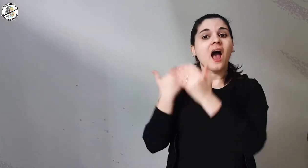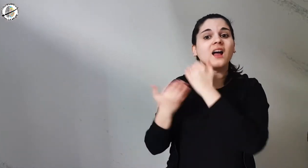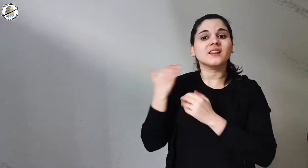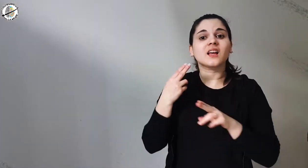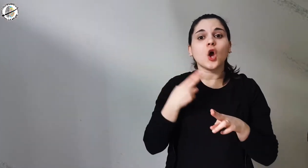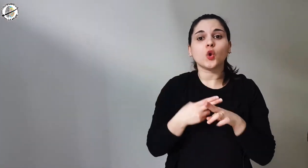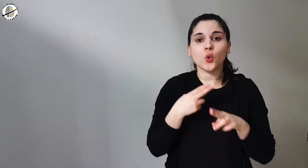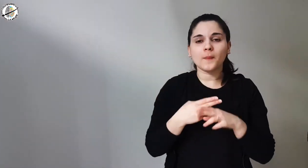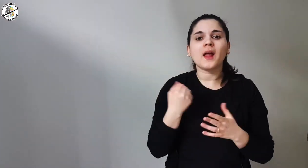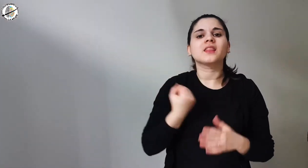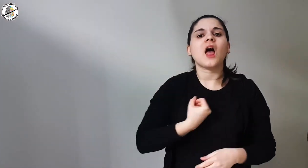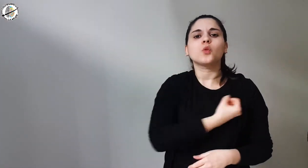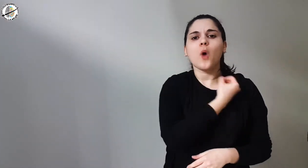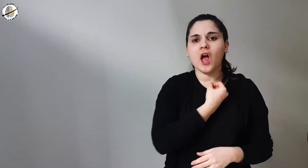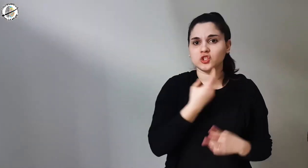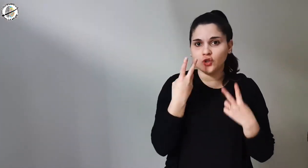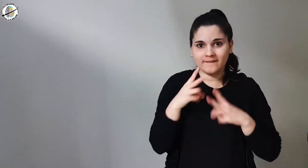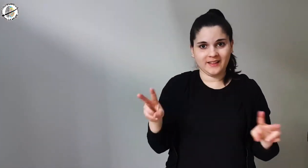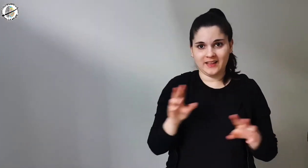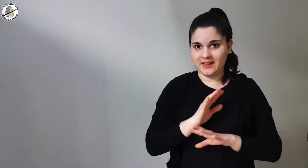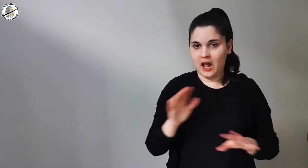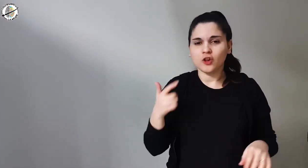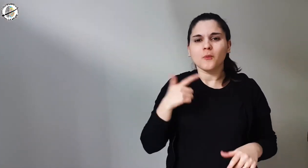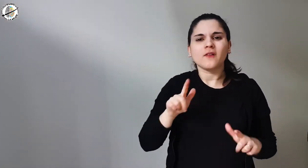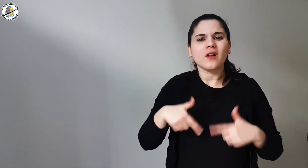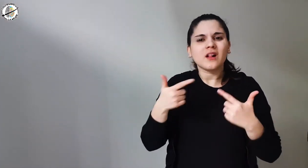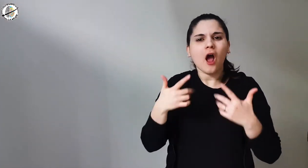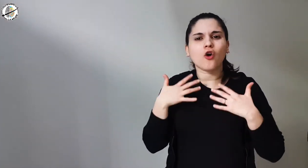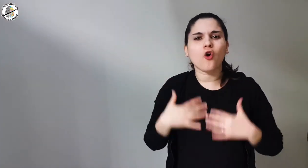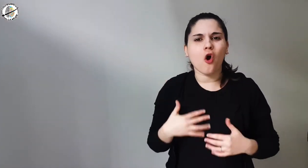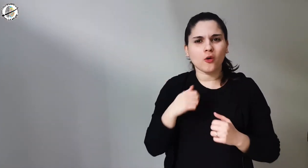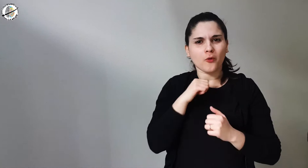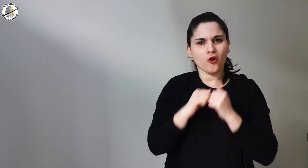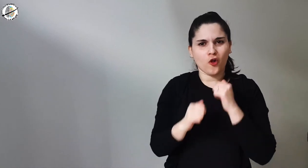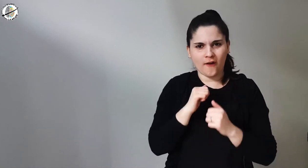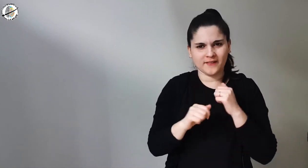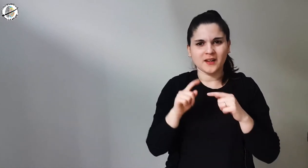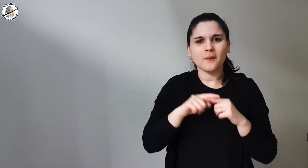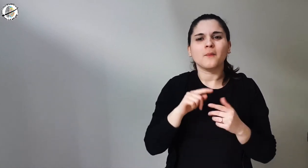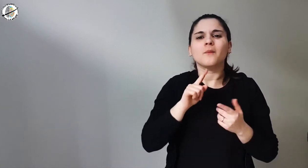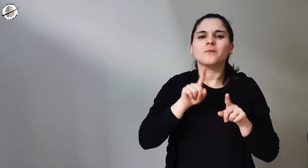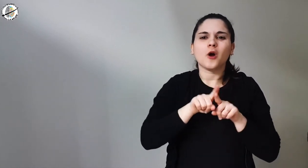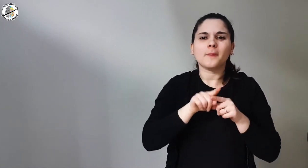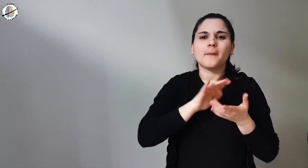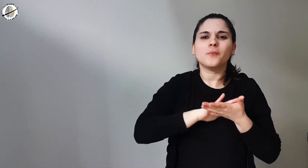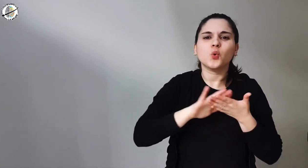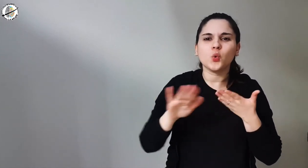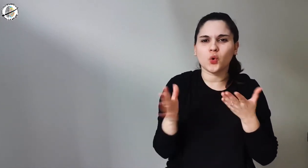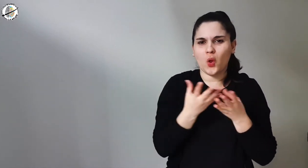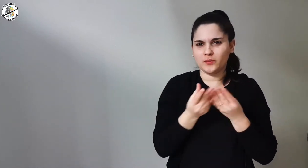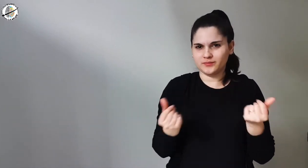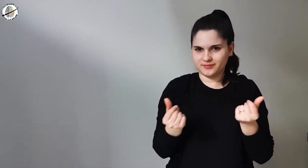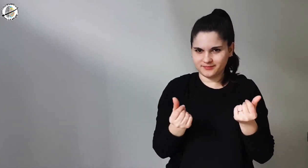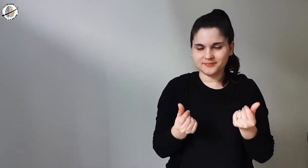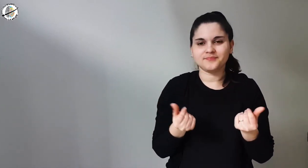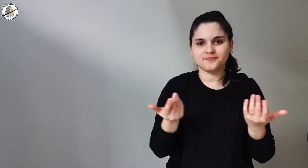In ancient Rome, tattoos were forbidden as they ruined and made the body impure.